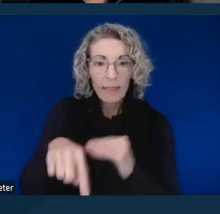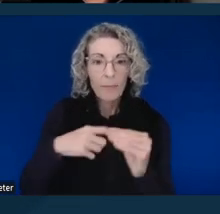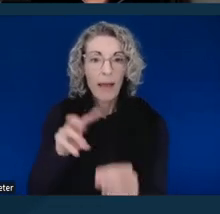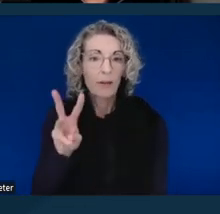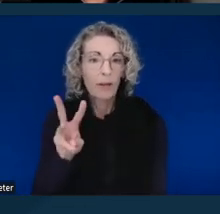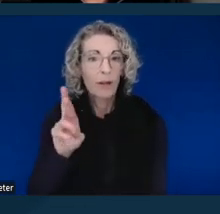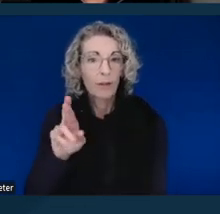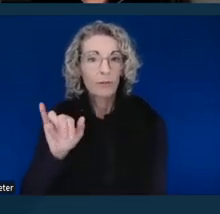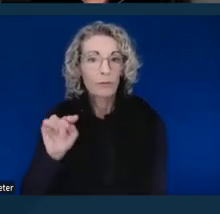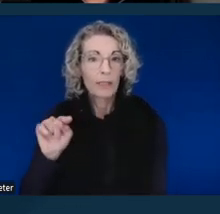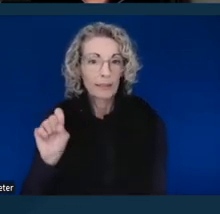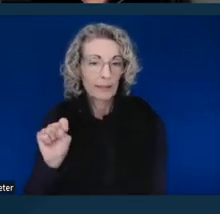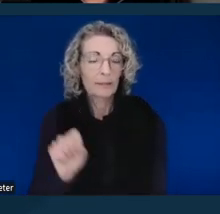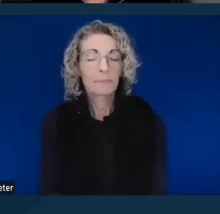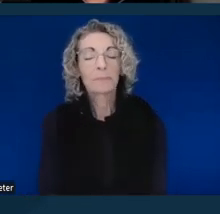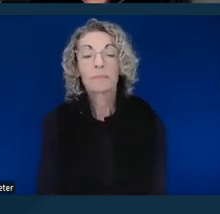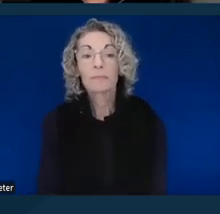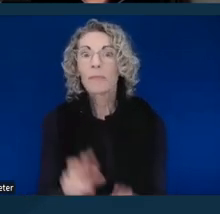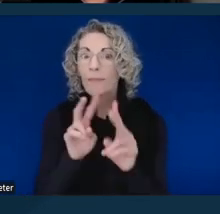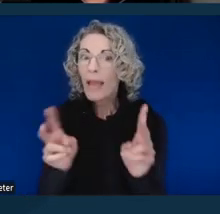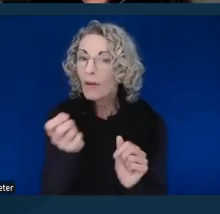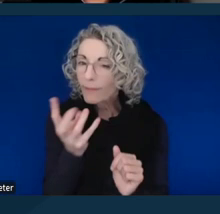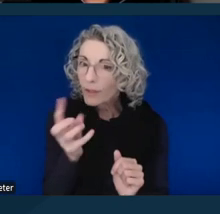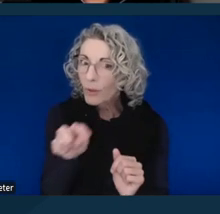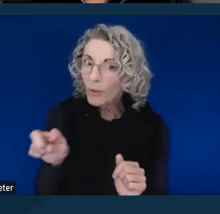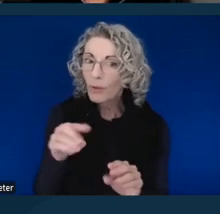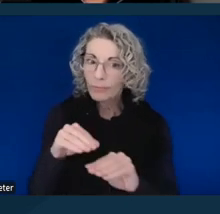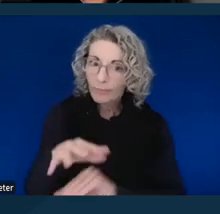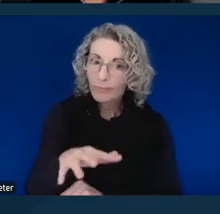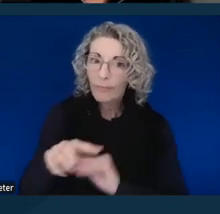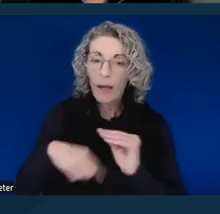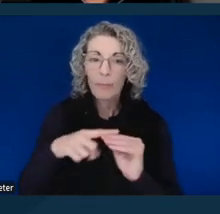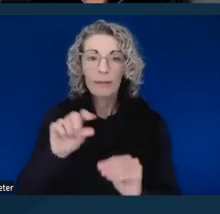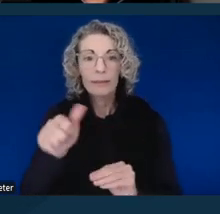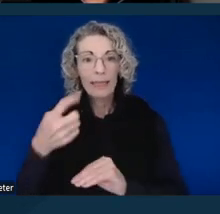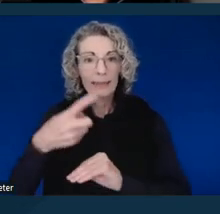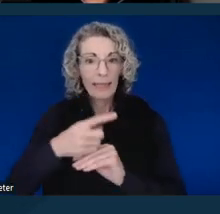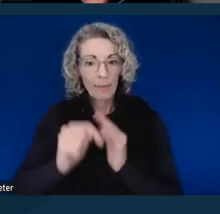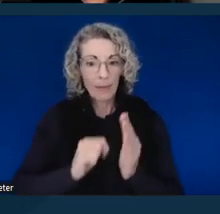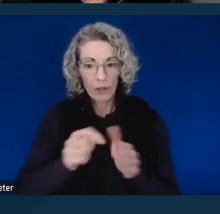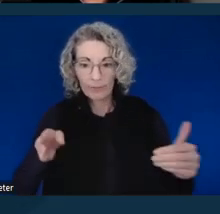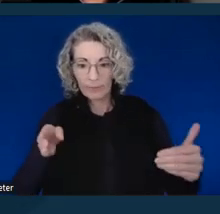Very few advise people of the 10 day period within which case-related denials